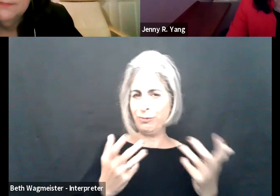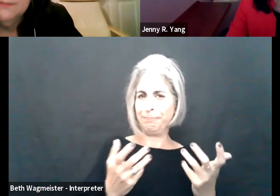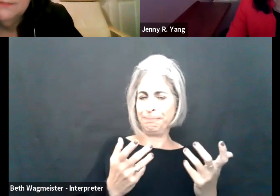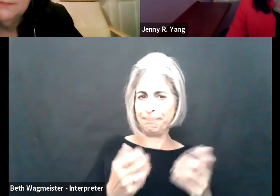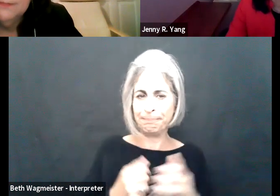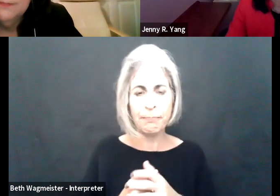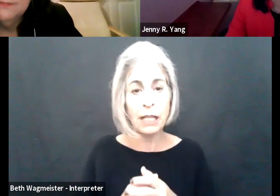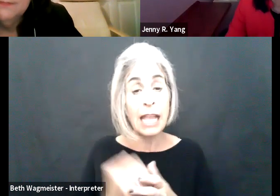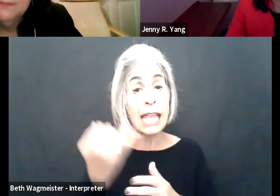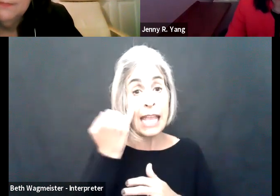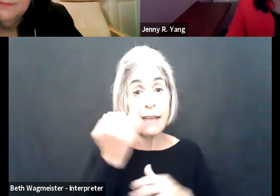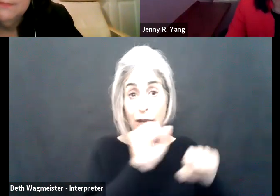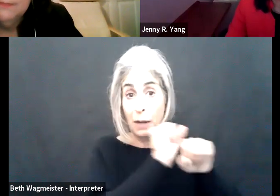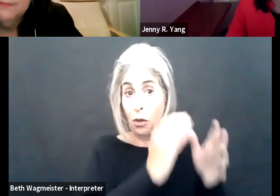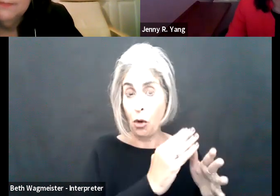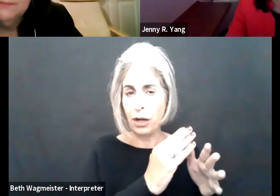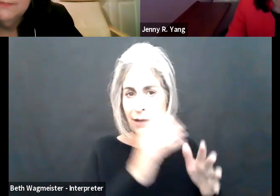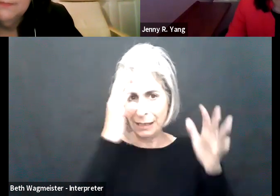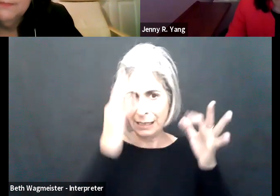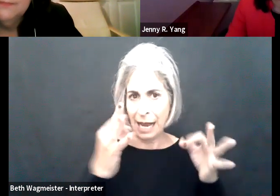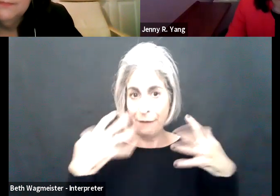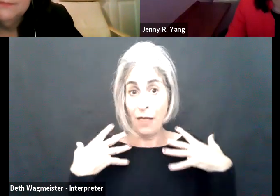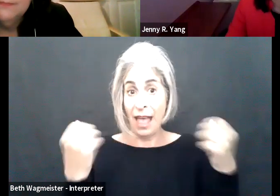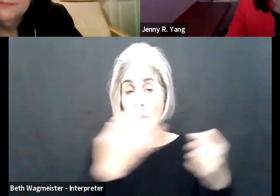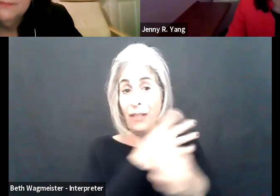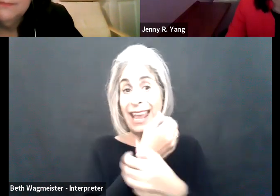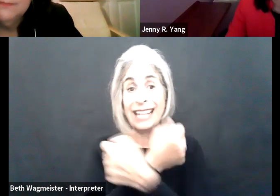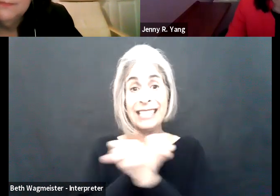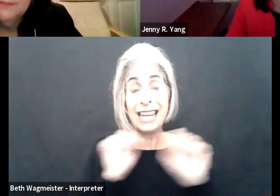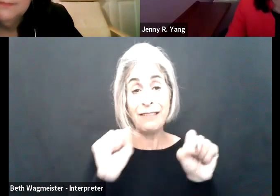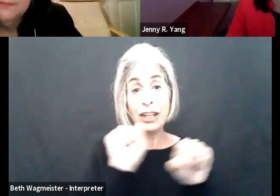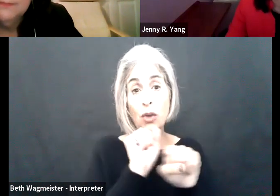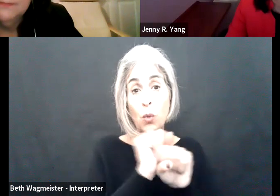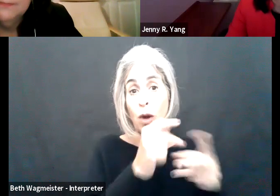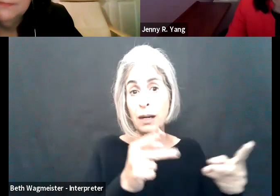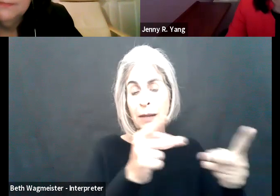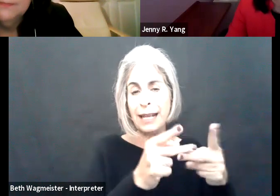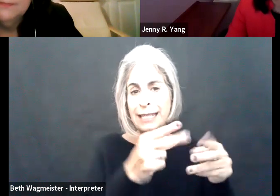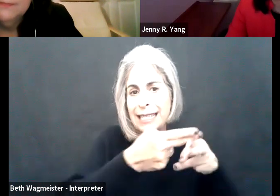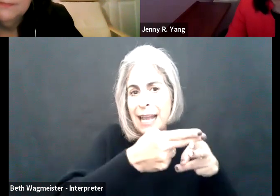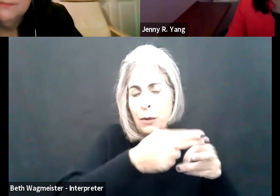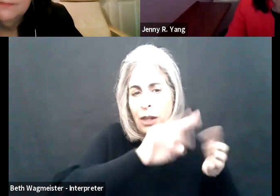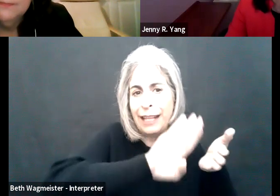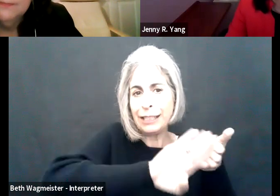assessment of what constitutes an essential function based on those changes. So the fact that an employer chose for